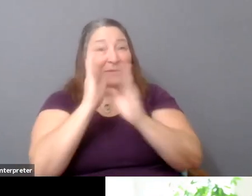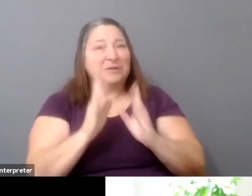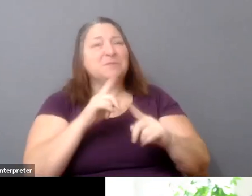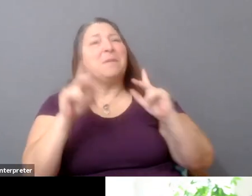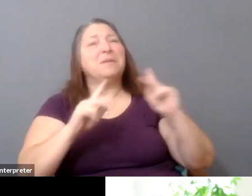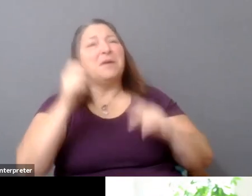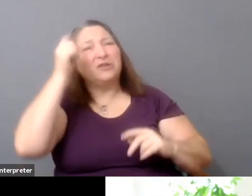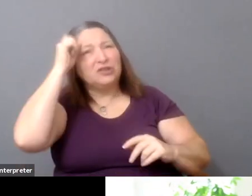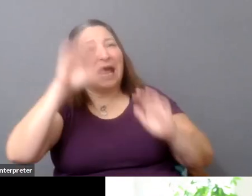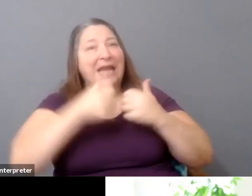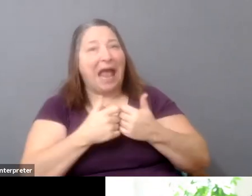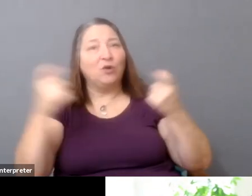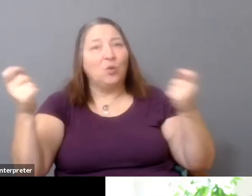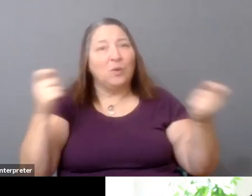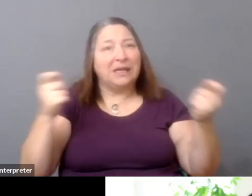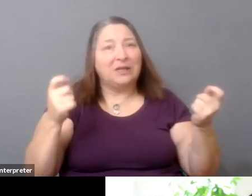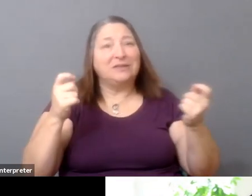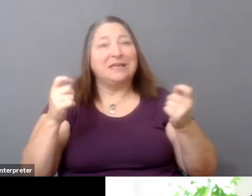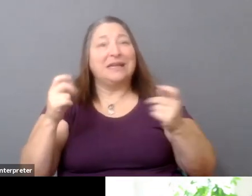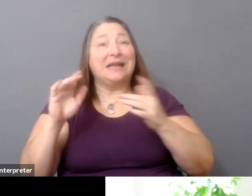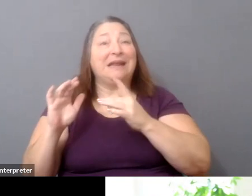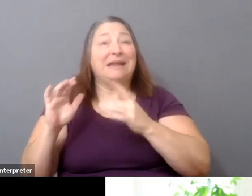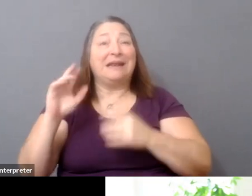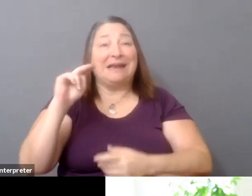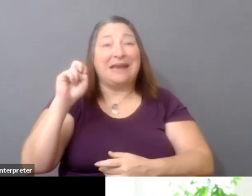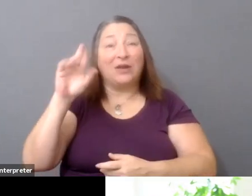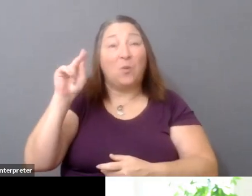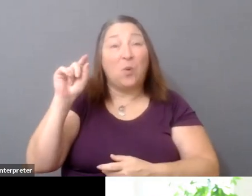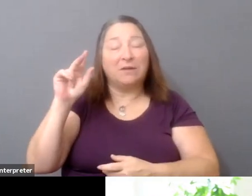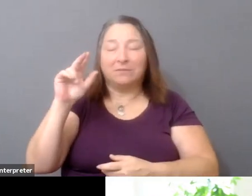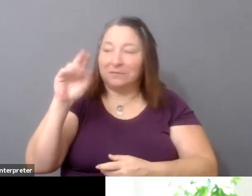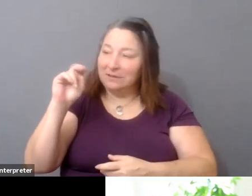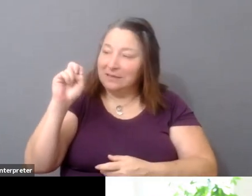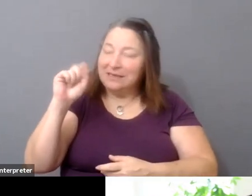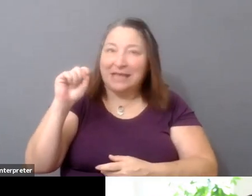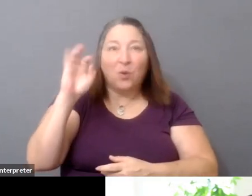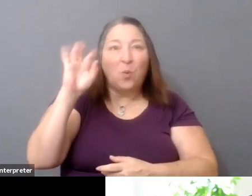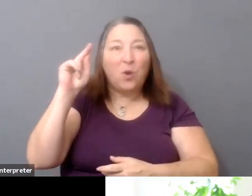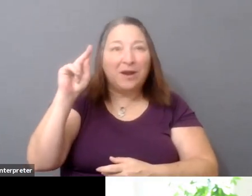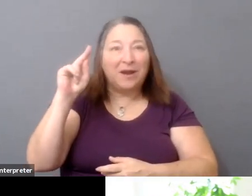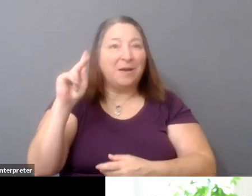you just had stronger gatekeepers. And so-- you know, on the flip side though,